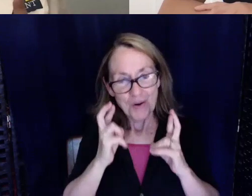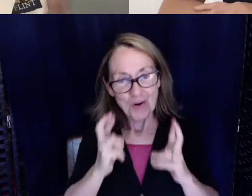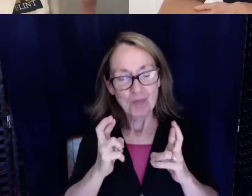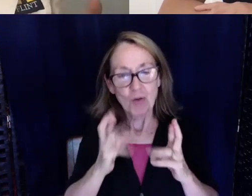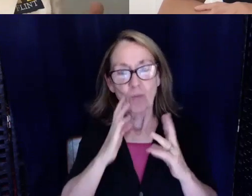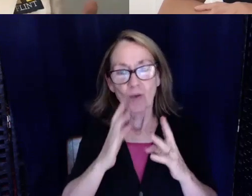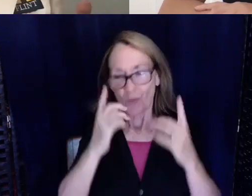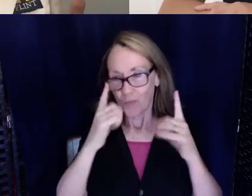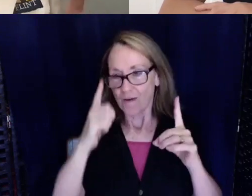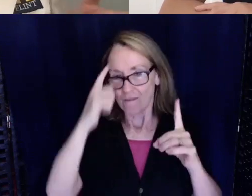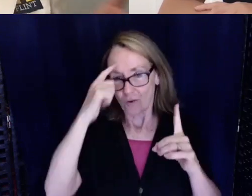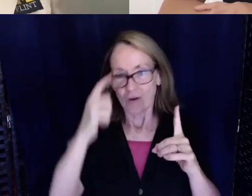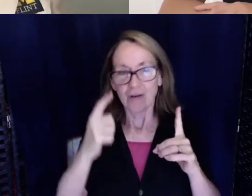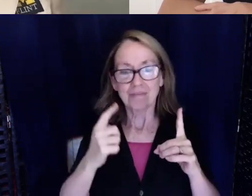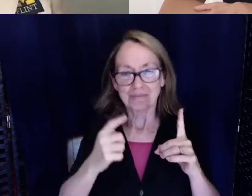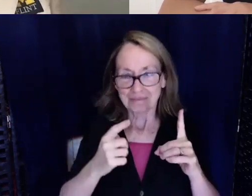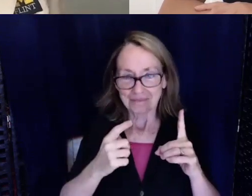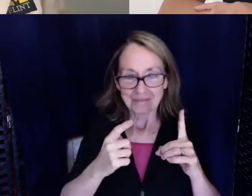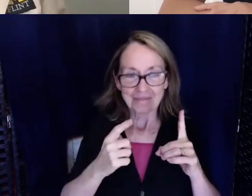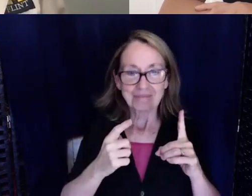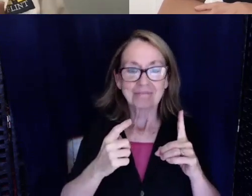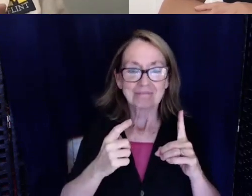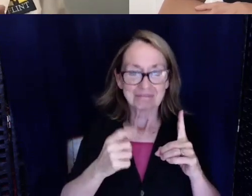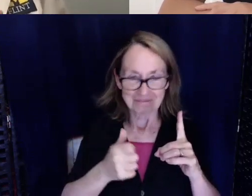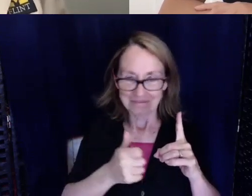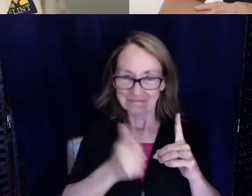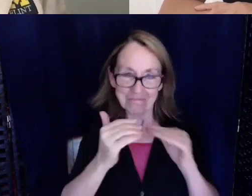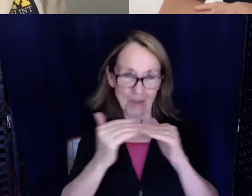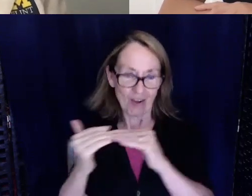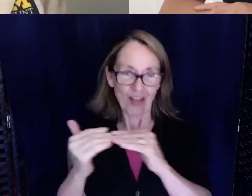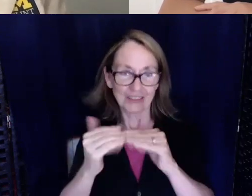of my friends and colleagues out there as well.